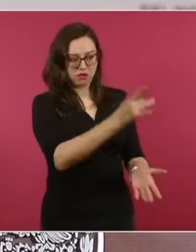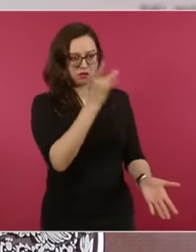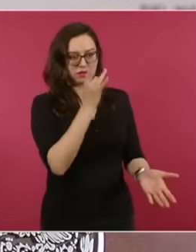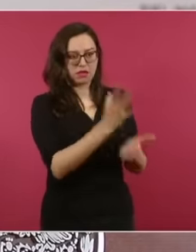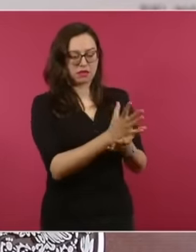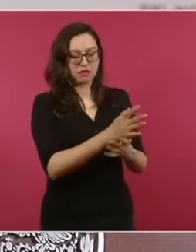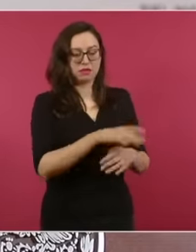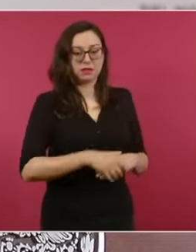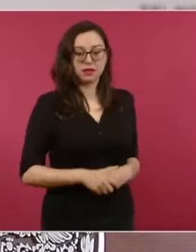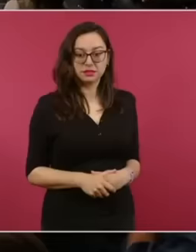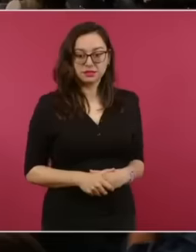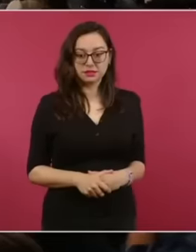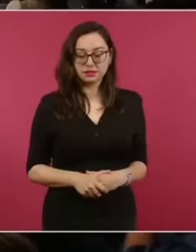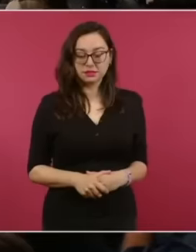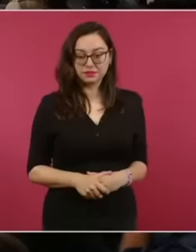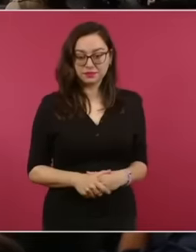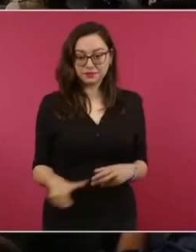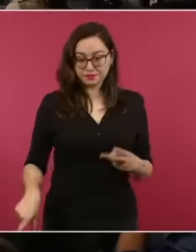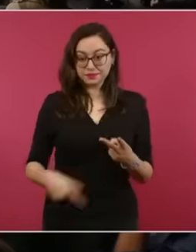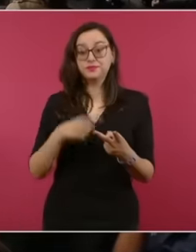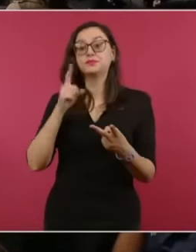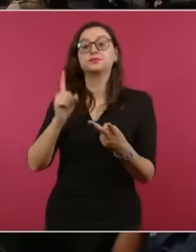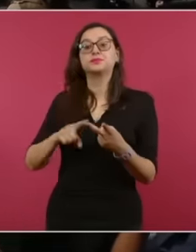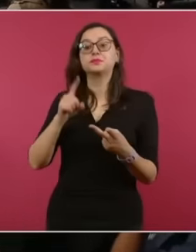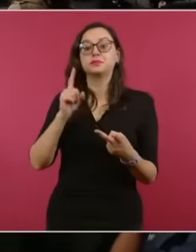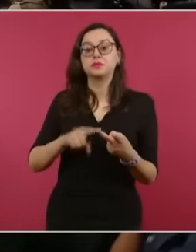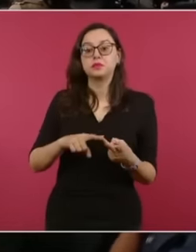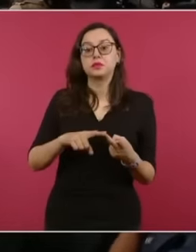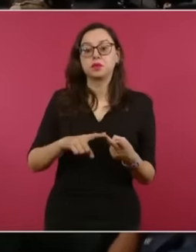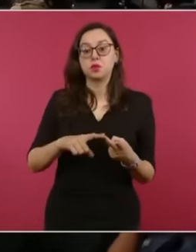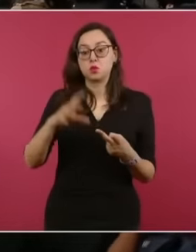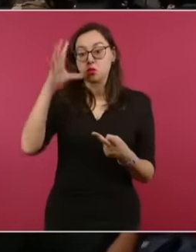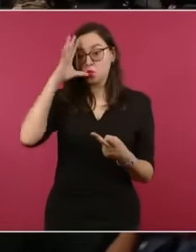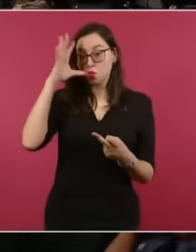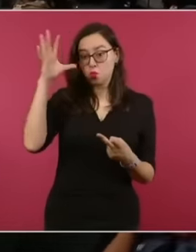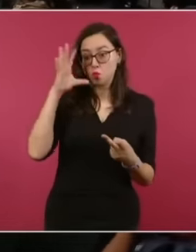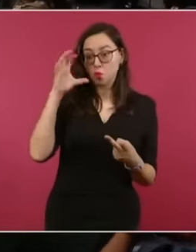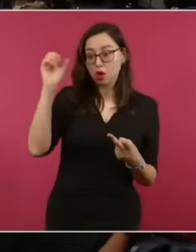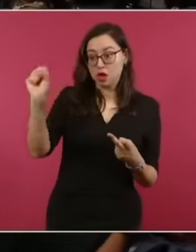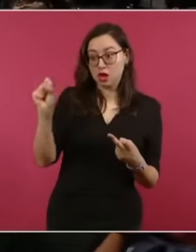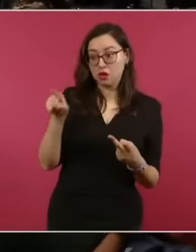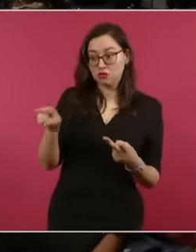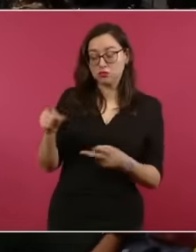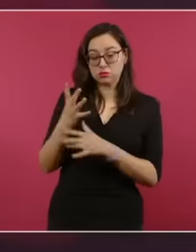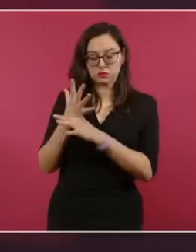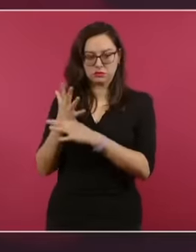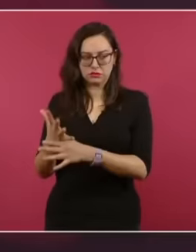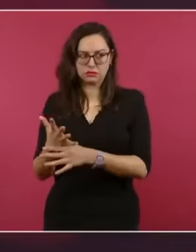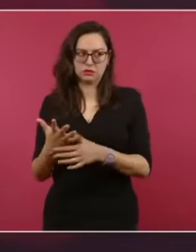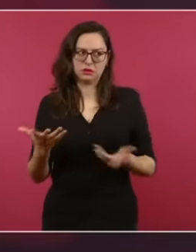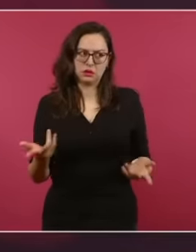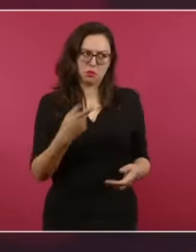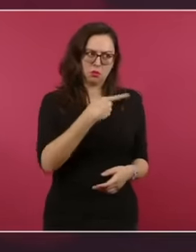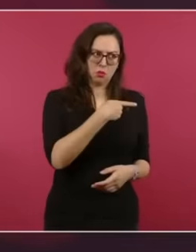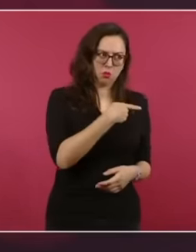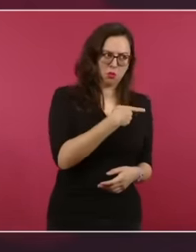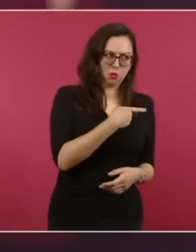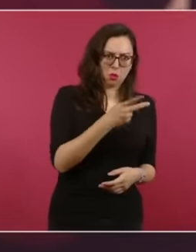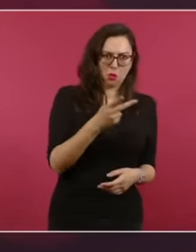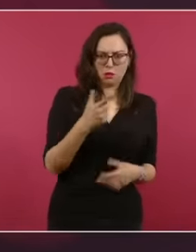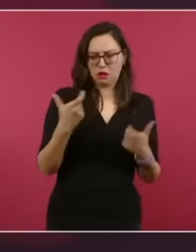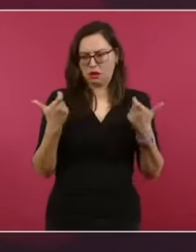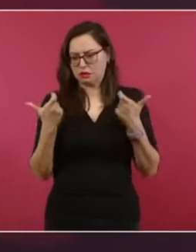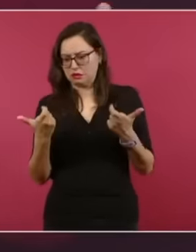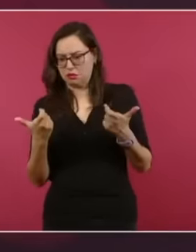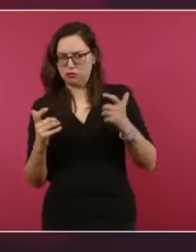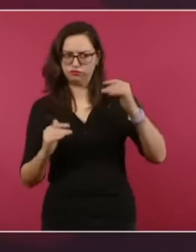Morelos said the same thing that poverty and opulence be moderated and Juárez.